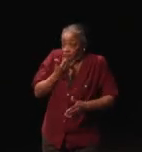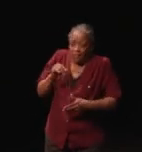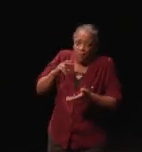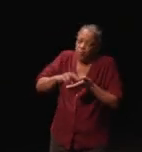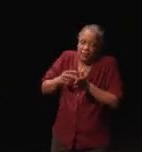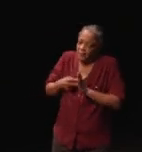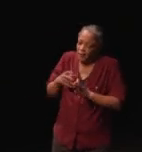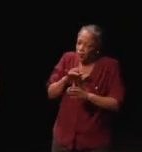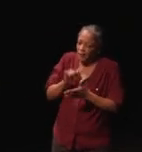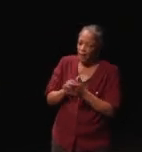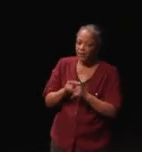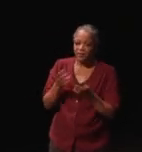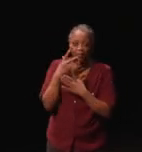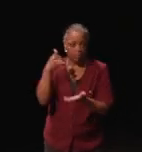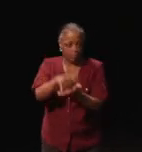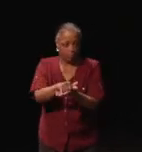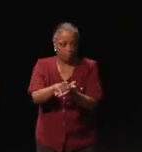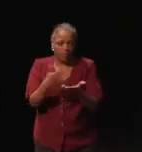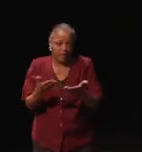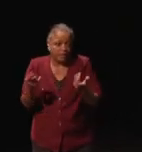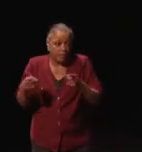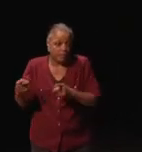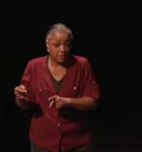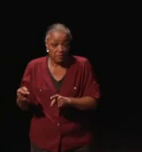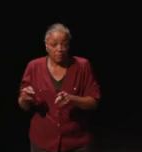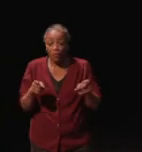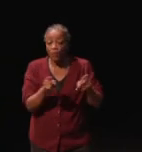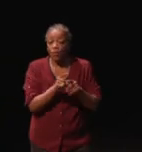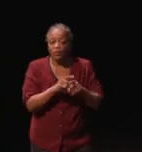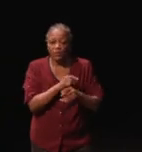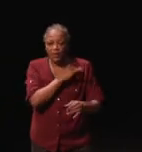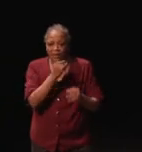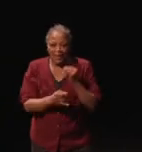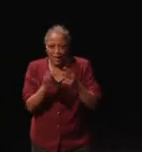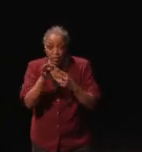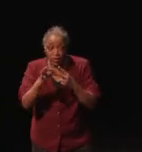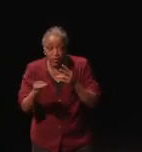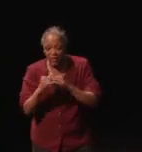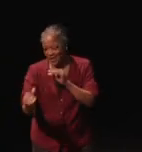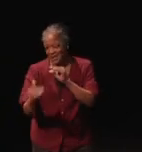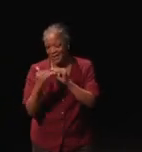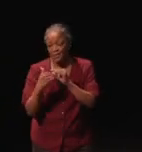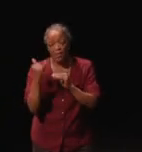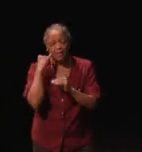that, but things happen. They also have a last resort of emailing me if all else fails.